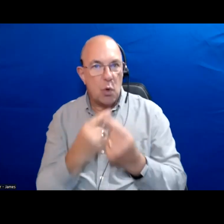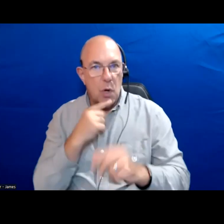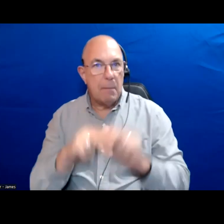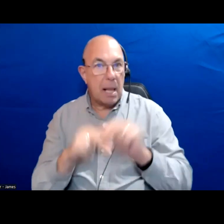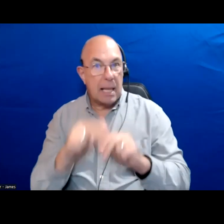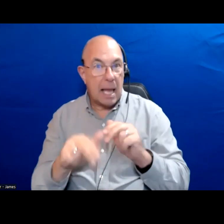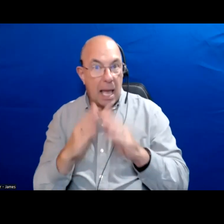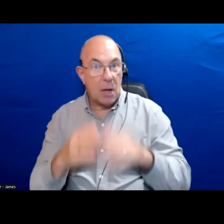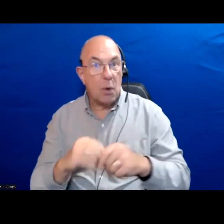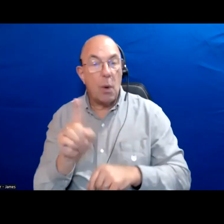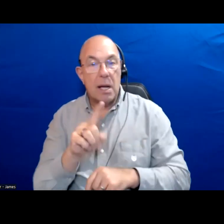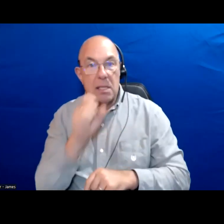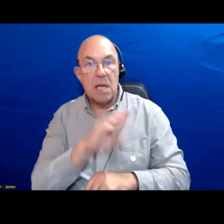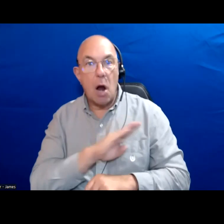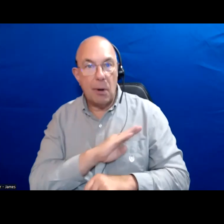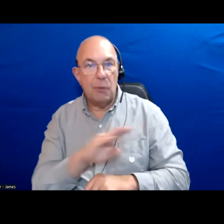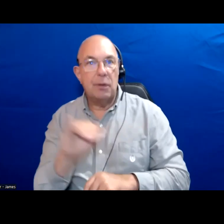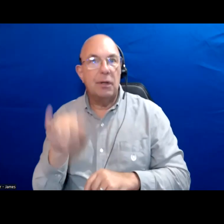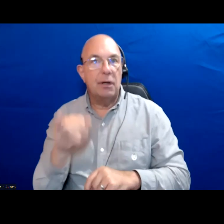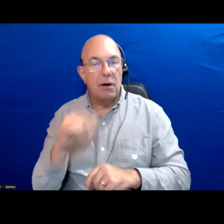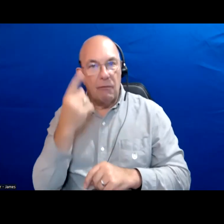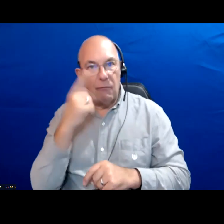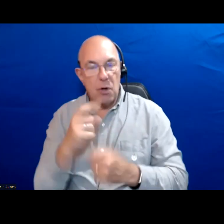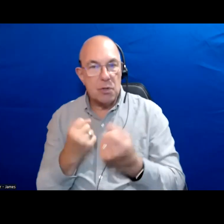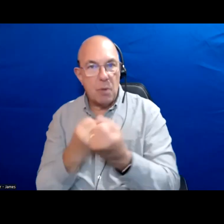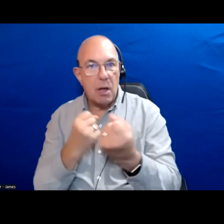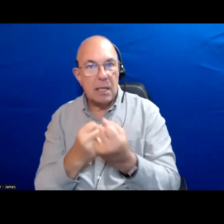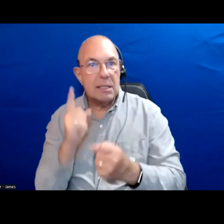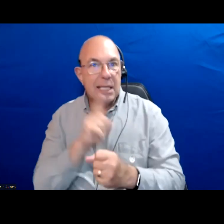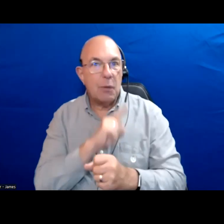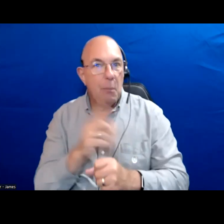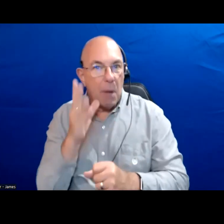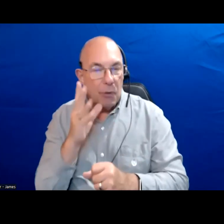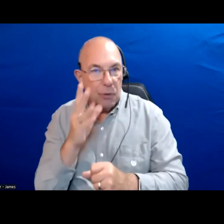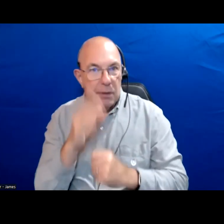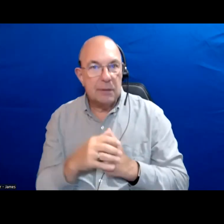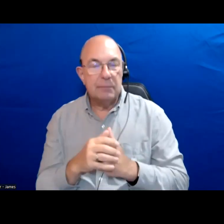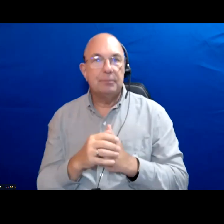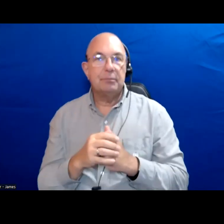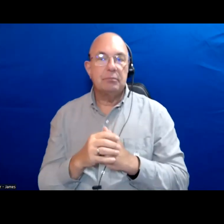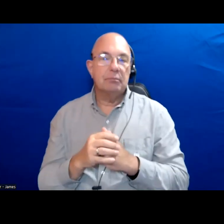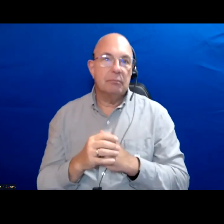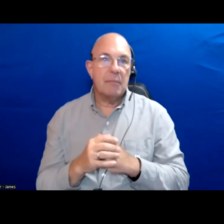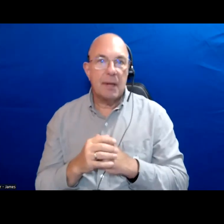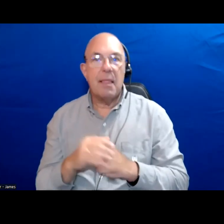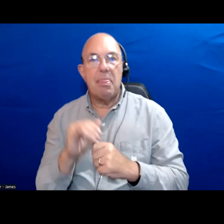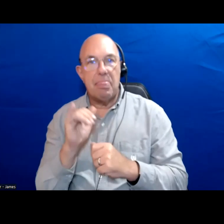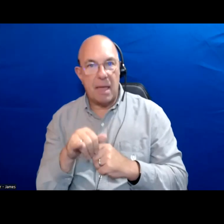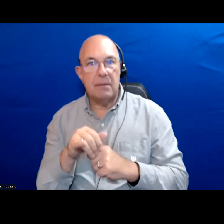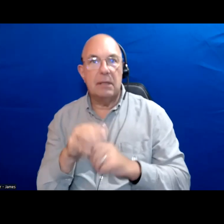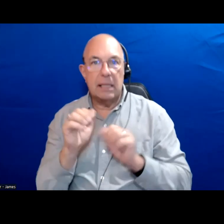in Scarborough for social support mothers folks who were able then to be head of households